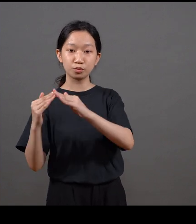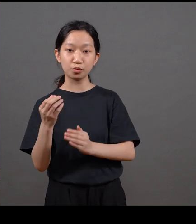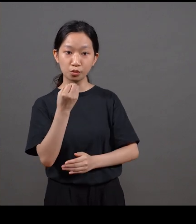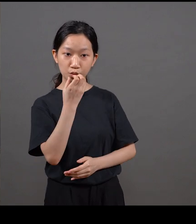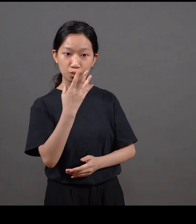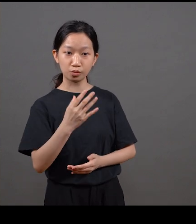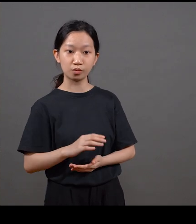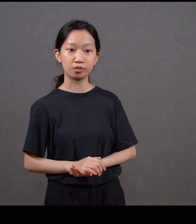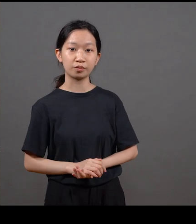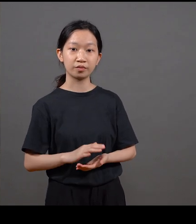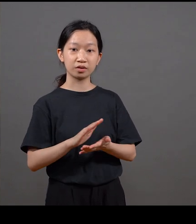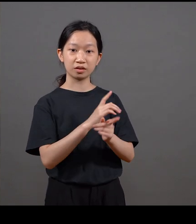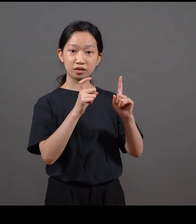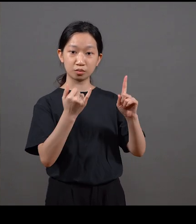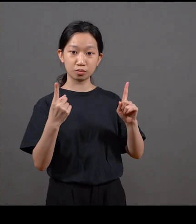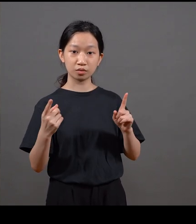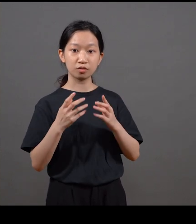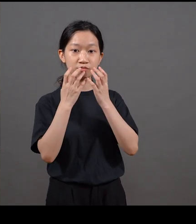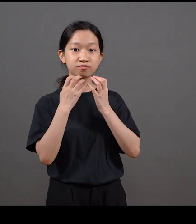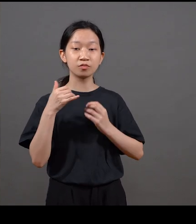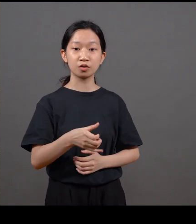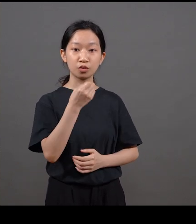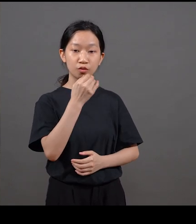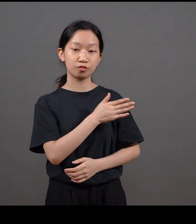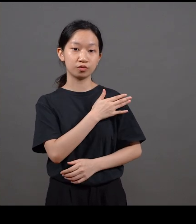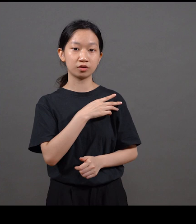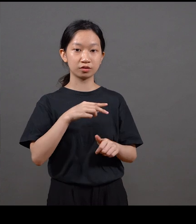and that's what brought Steiner to Hong Kong in 1961 as the art director